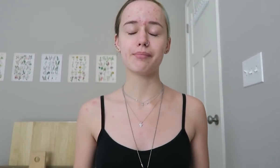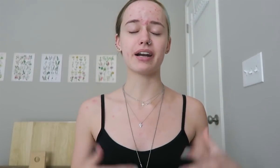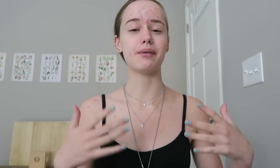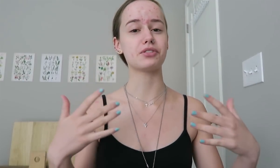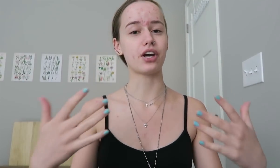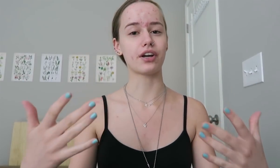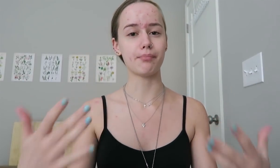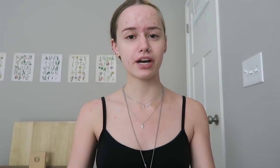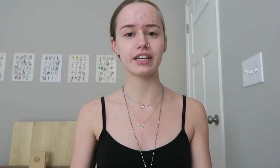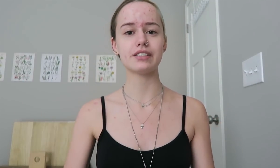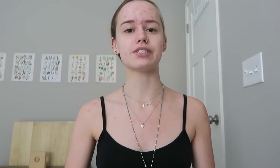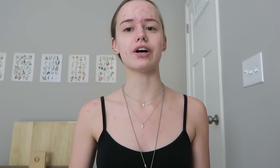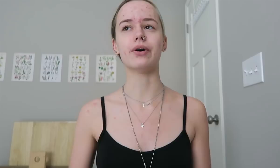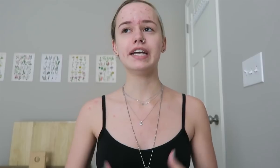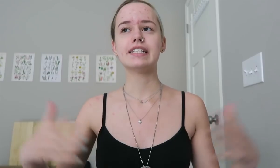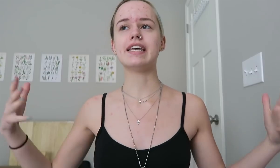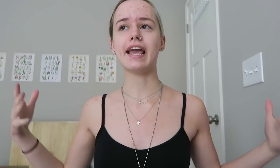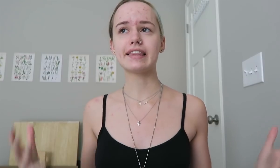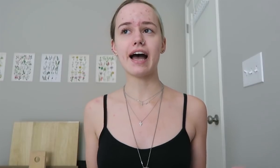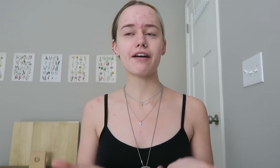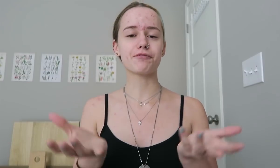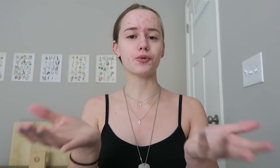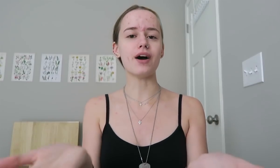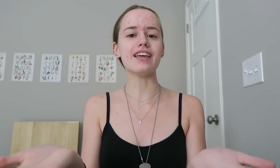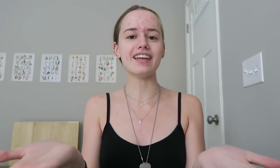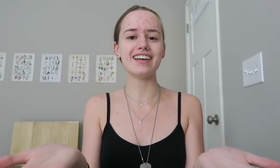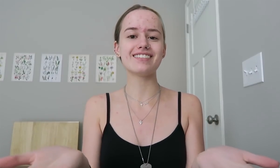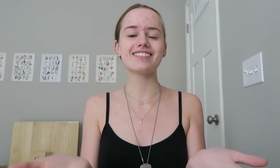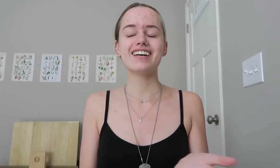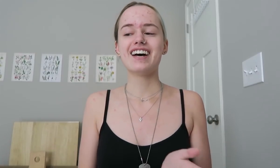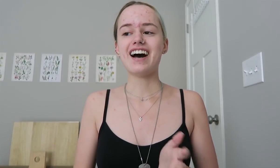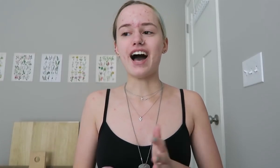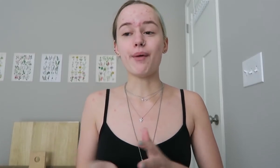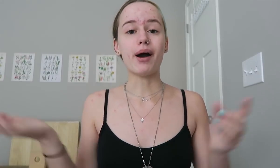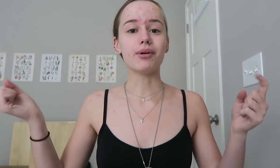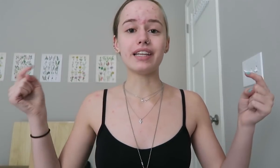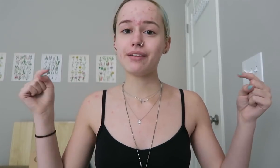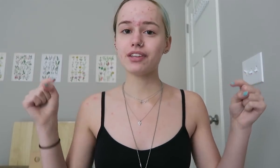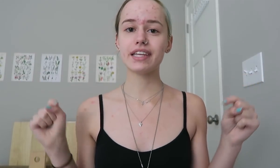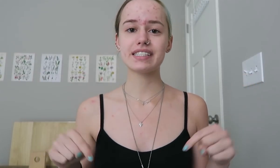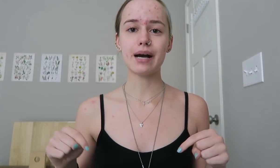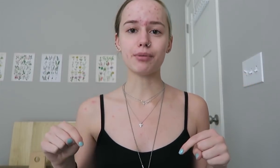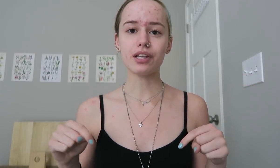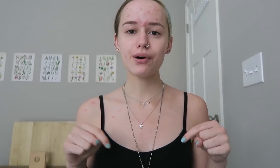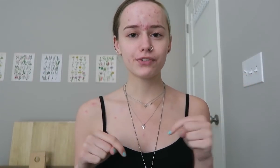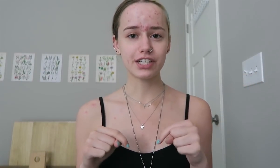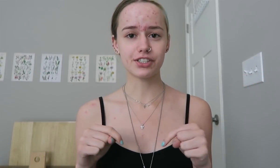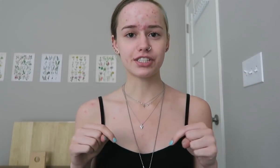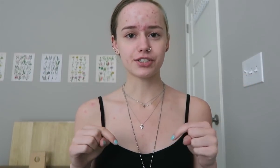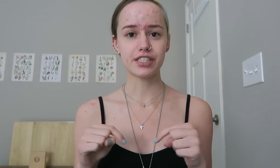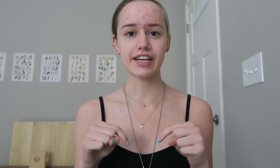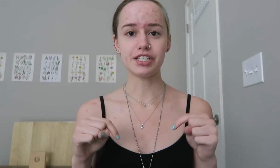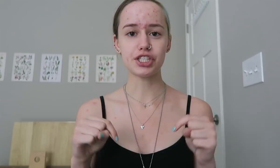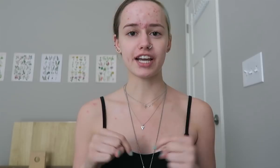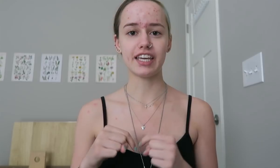but I am the target market, so take that for what it is, um, I will leave the link down below if you guys are interested in